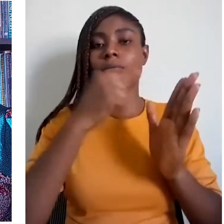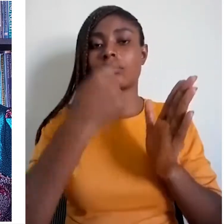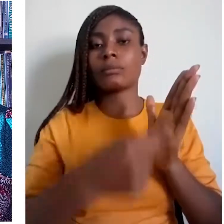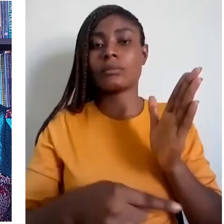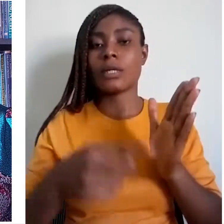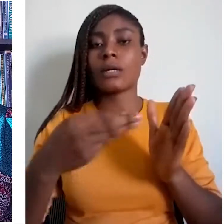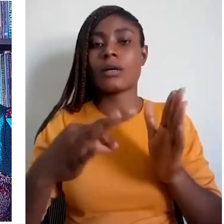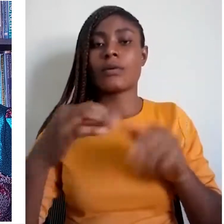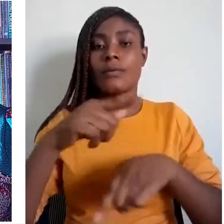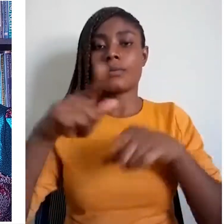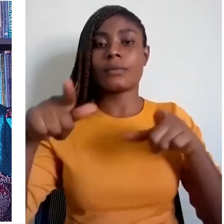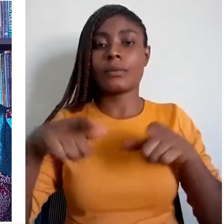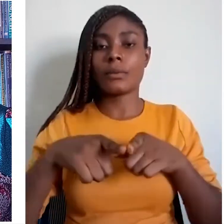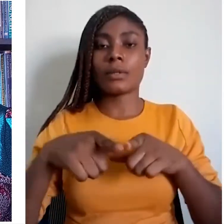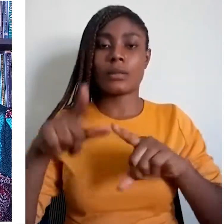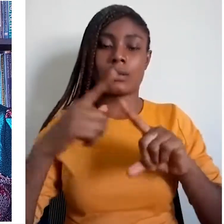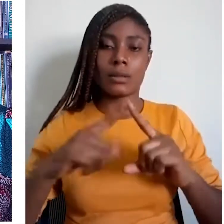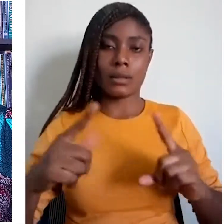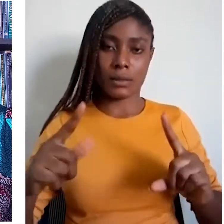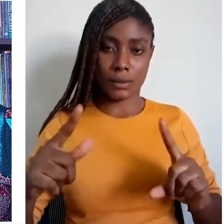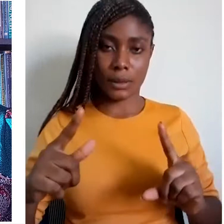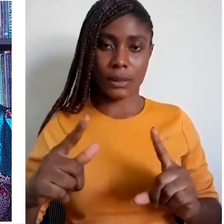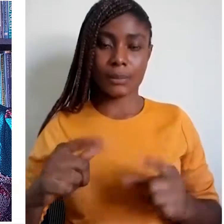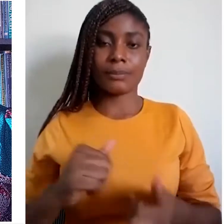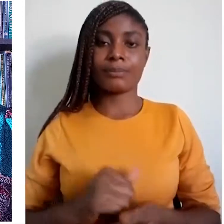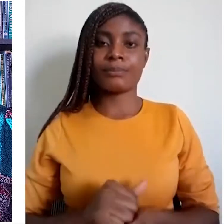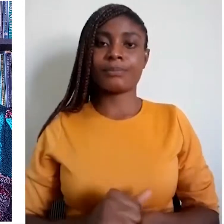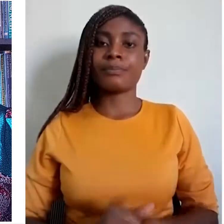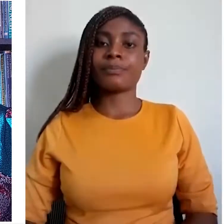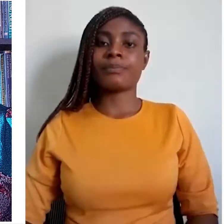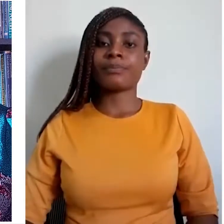languages.